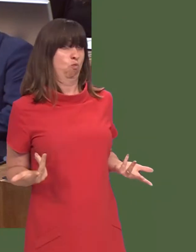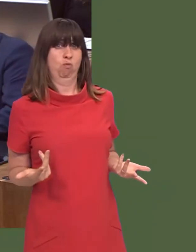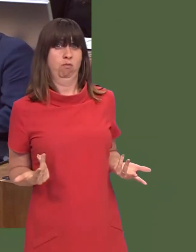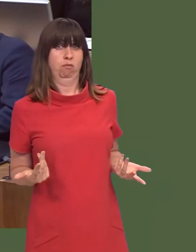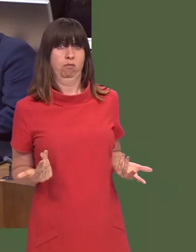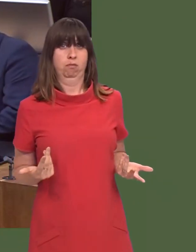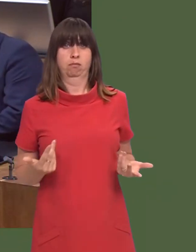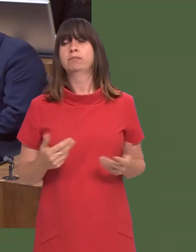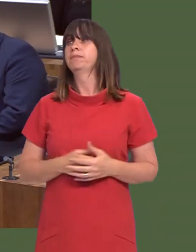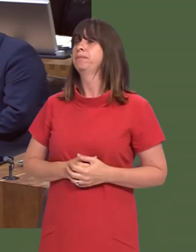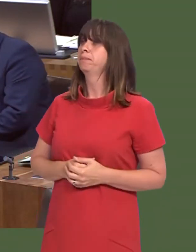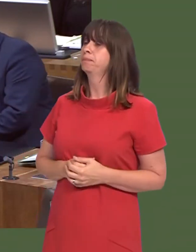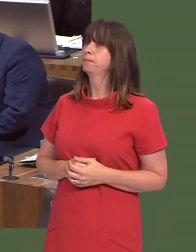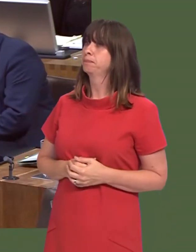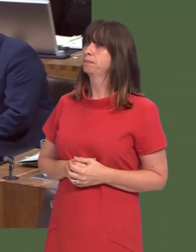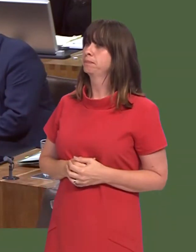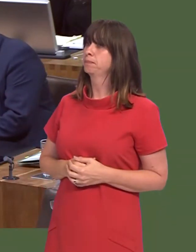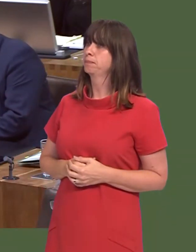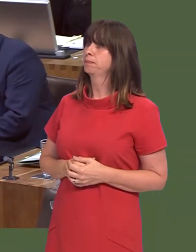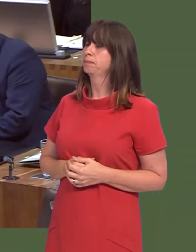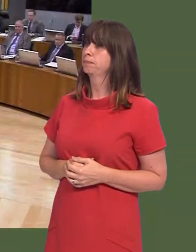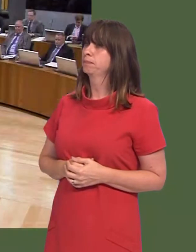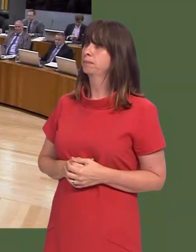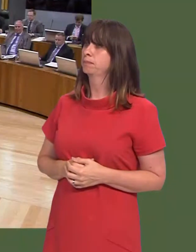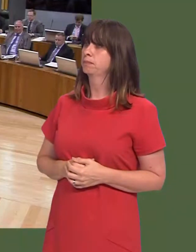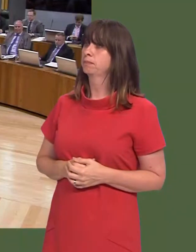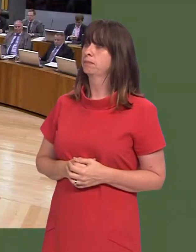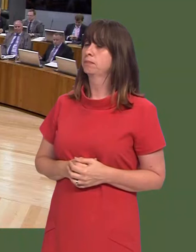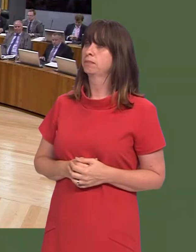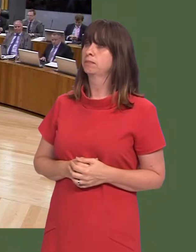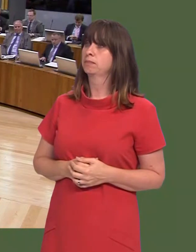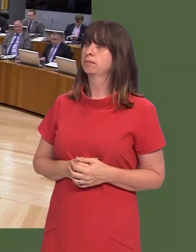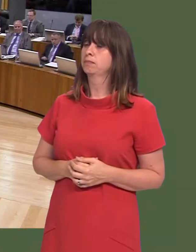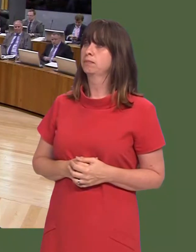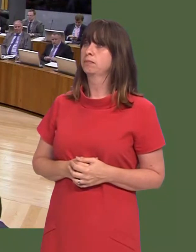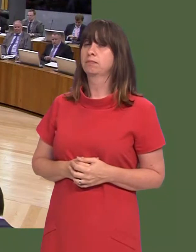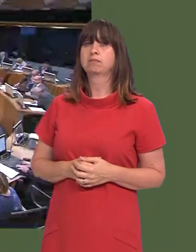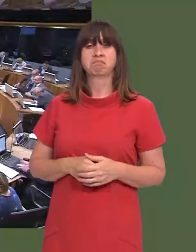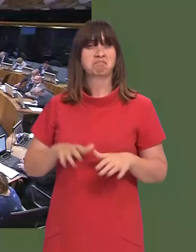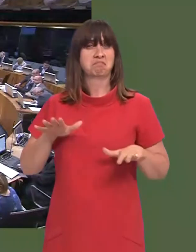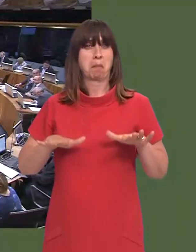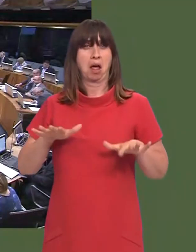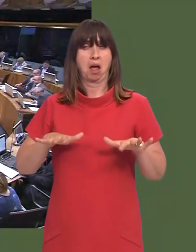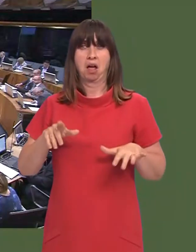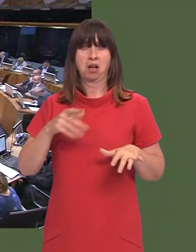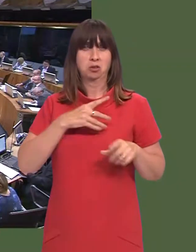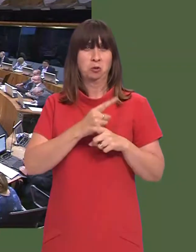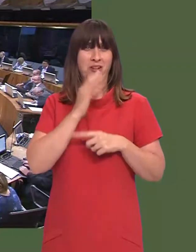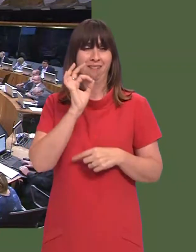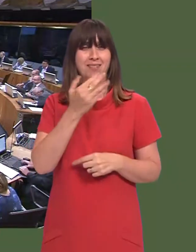course, to improving the situation markedly by 2020. Rhun ap Iorwerth: On very similar lines: Rhun ap Iorwerth: 7.